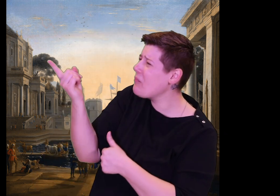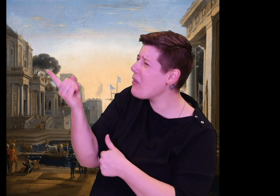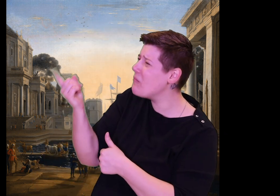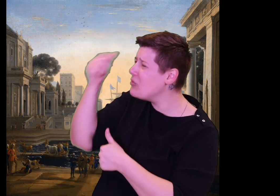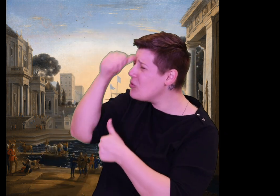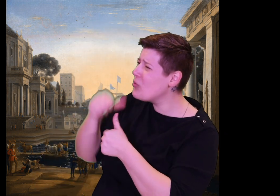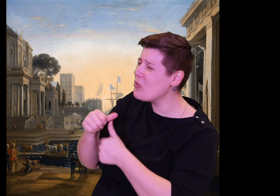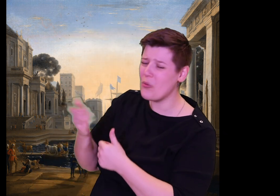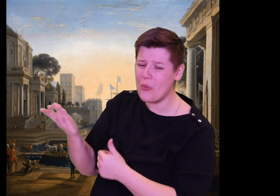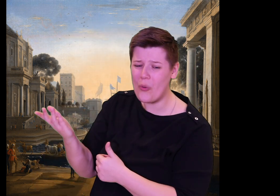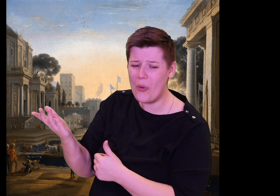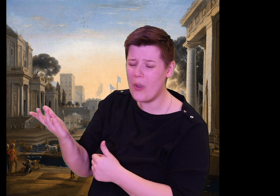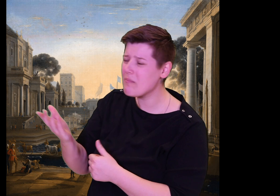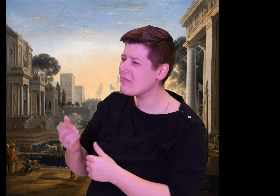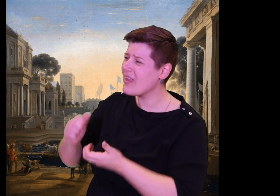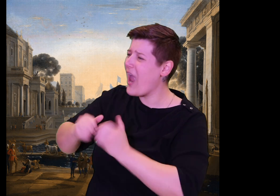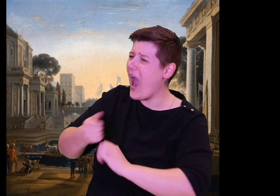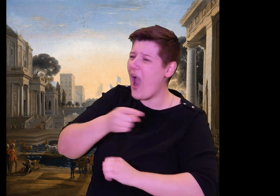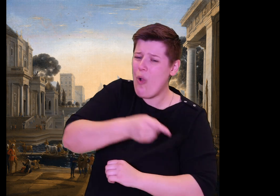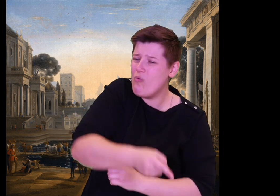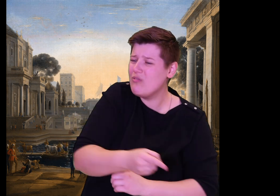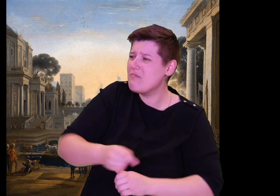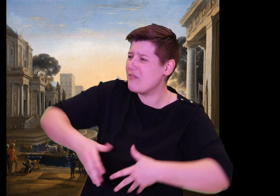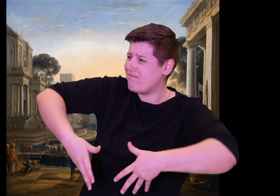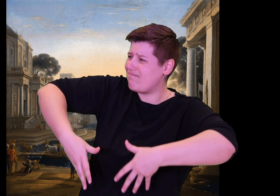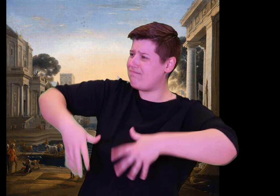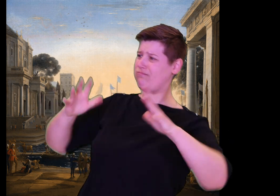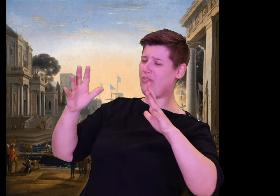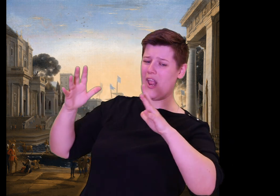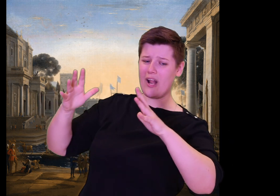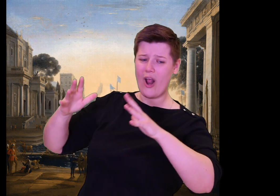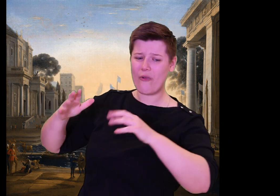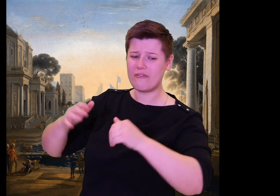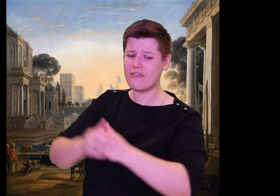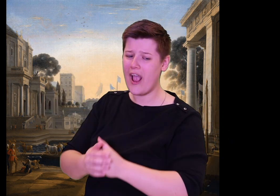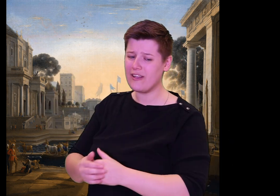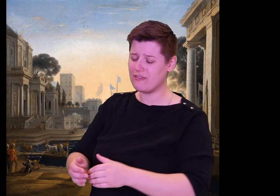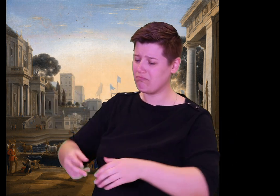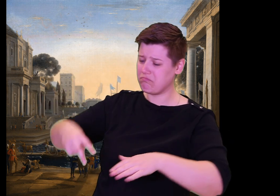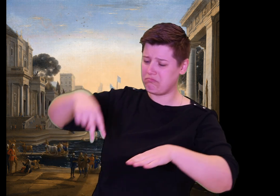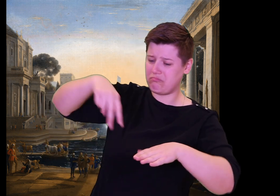Poseidon must give up his anger, since he alone cannot fight against the will of all the gods."